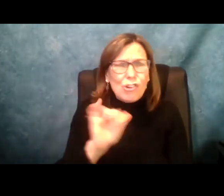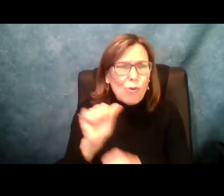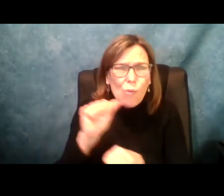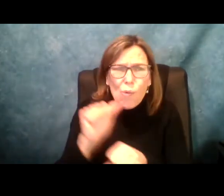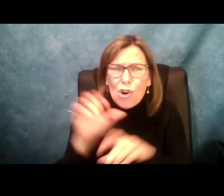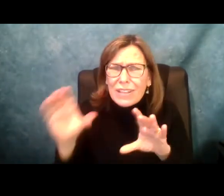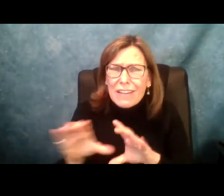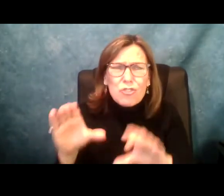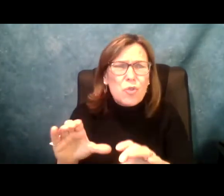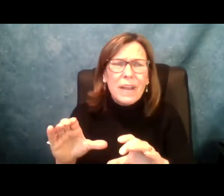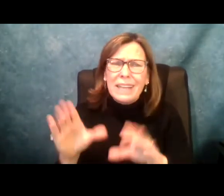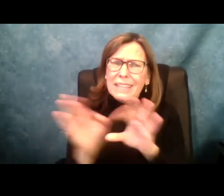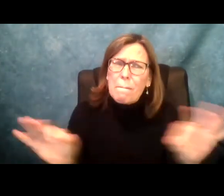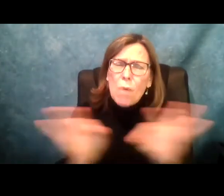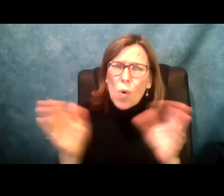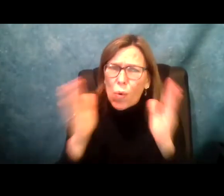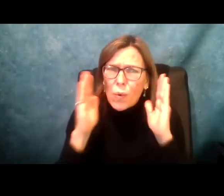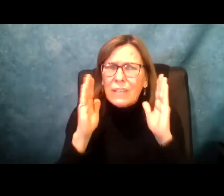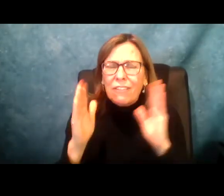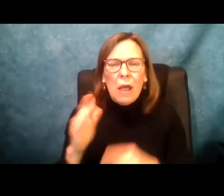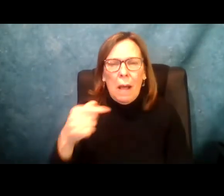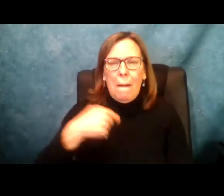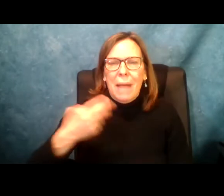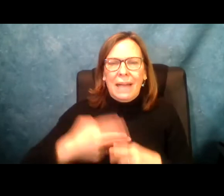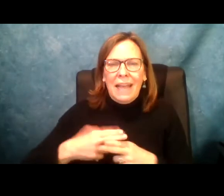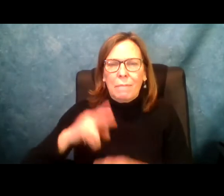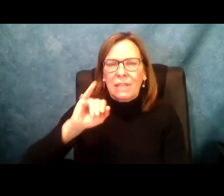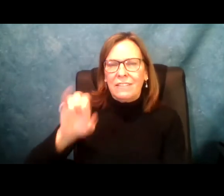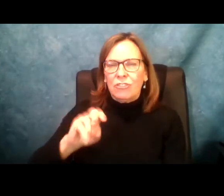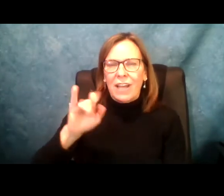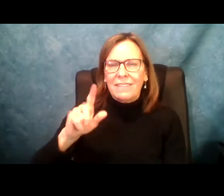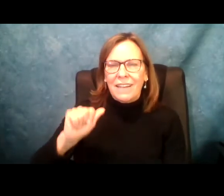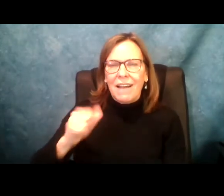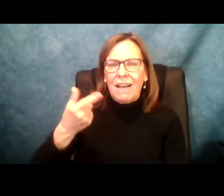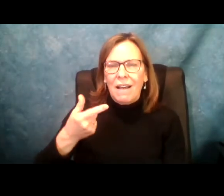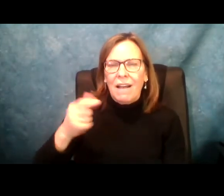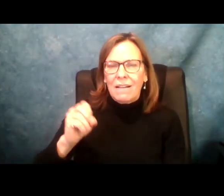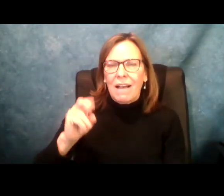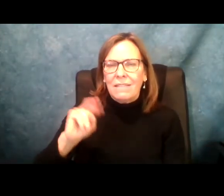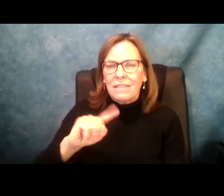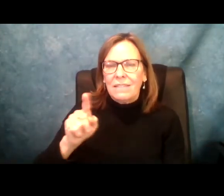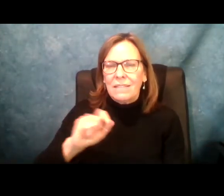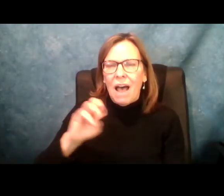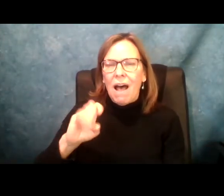see an interpreter here with us today. Thank you for being here. Thank you for your work . We need to hear your voice.